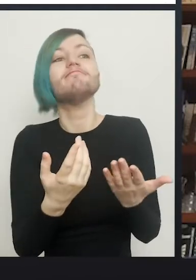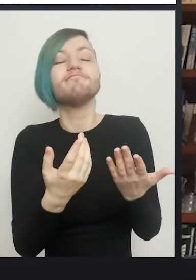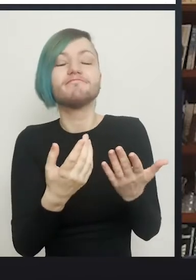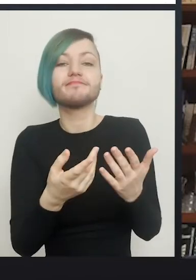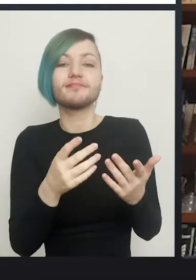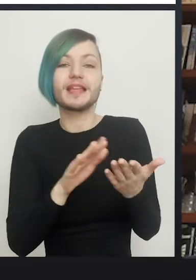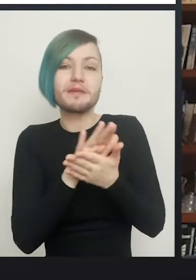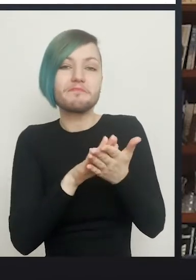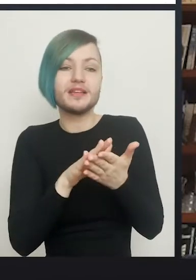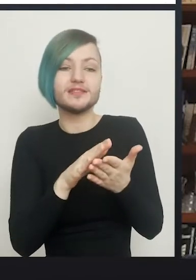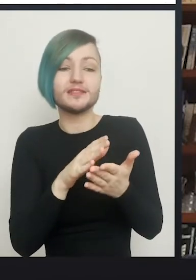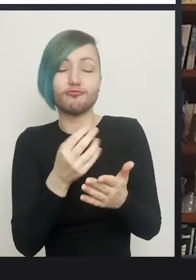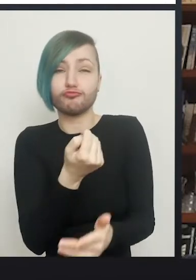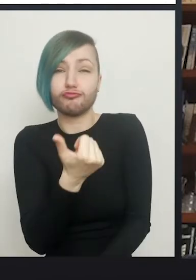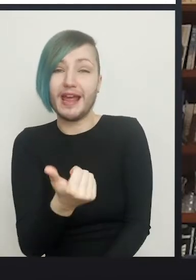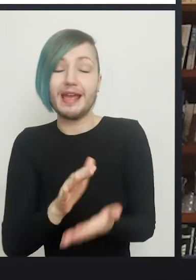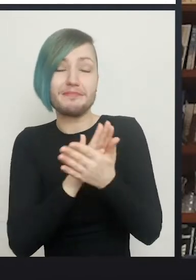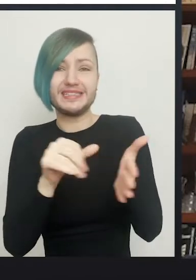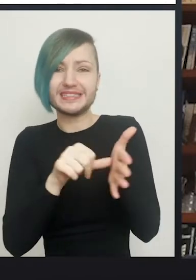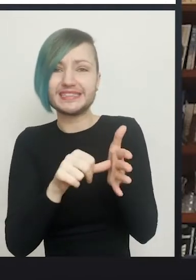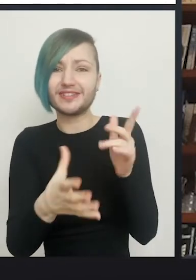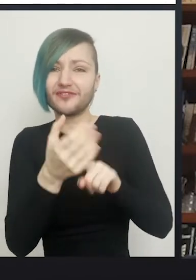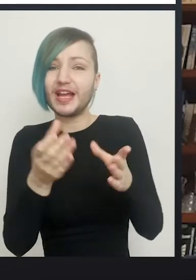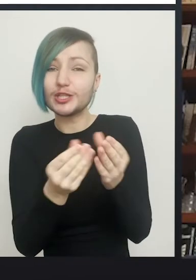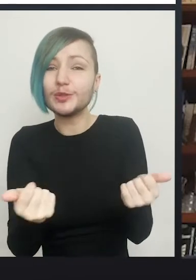each time you see someone with it and work out what might be the best way to do it.